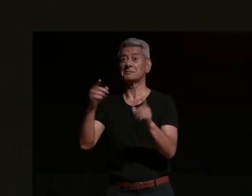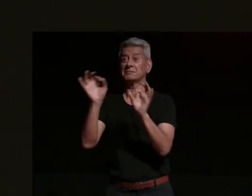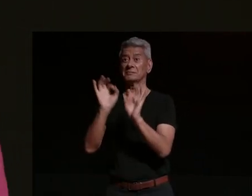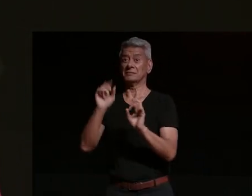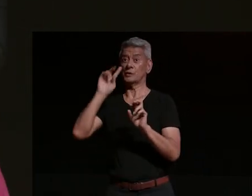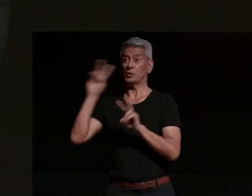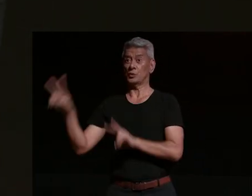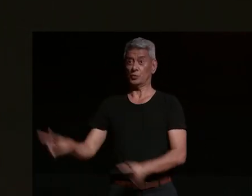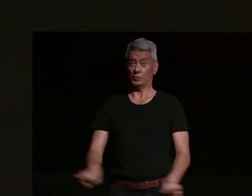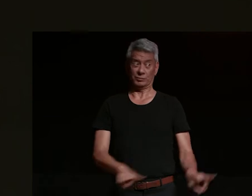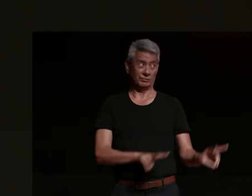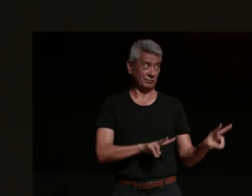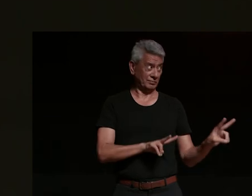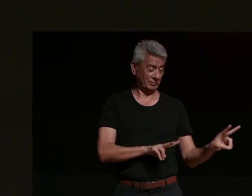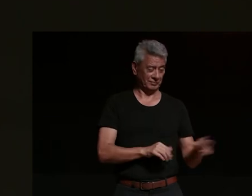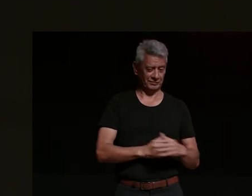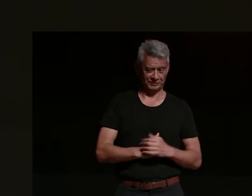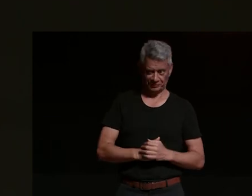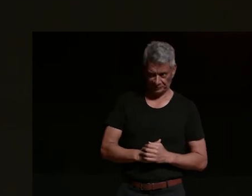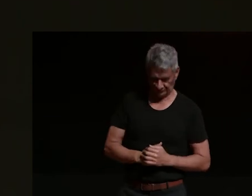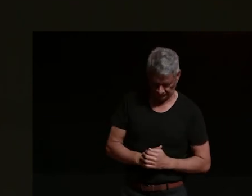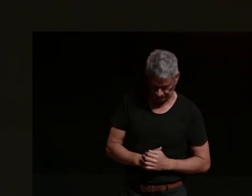okay have i ever told you